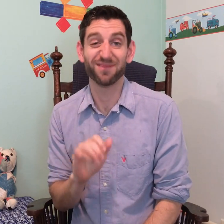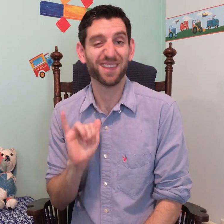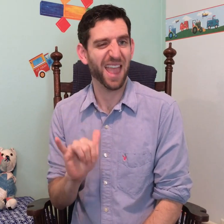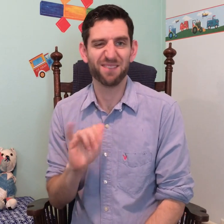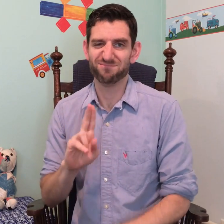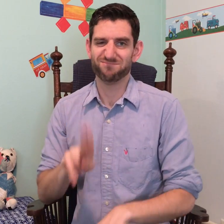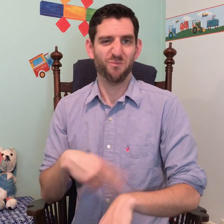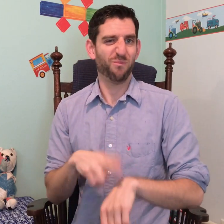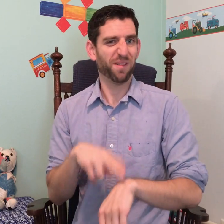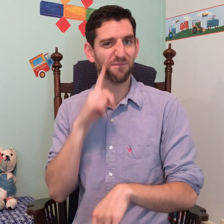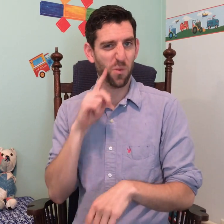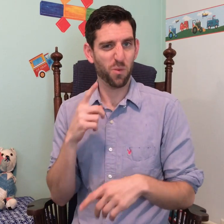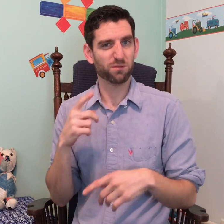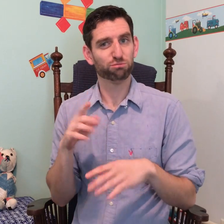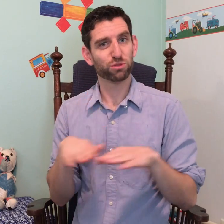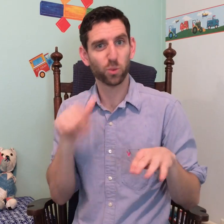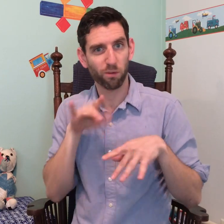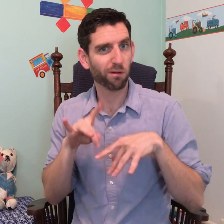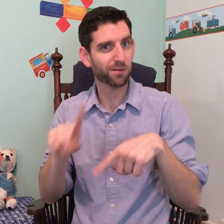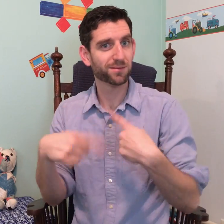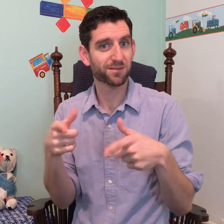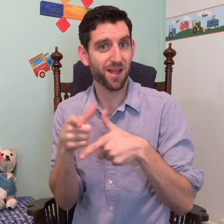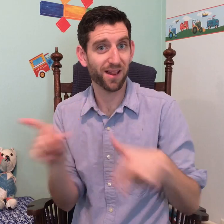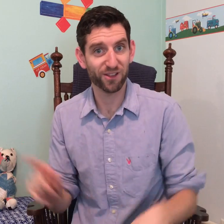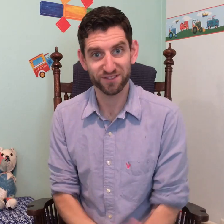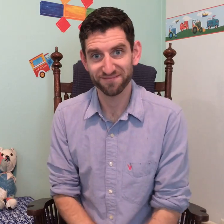And that's pretty normal for children who are learning sign language.